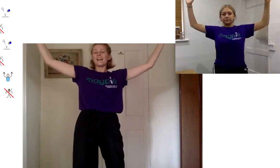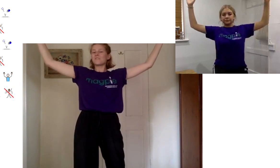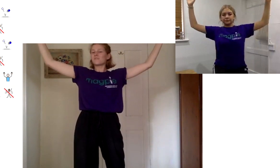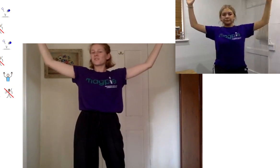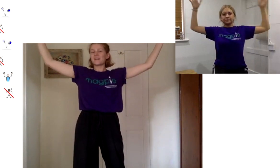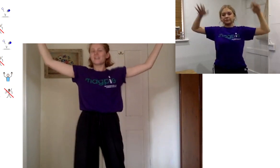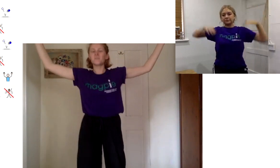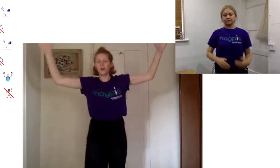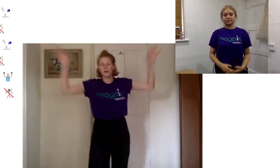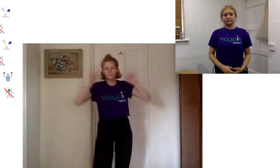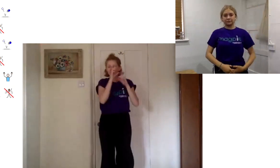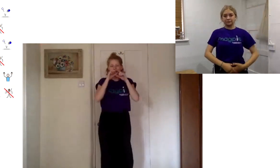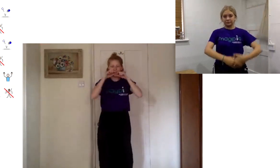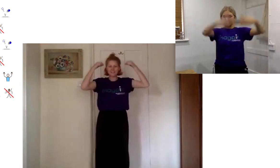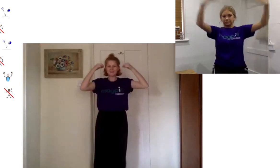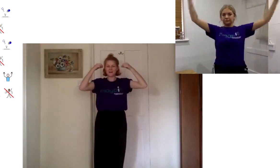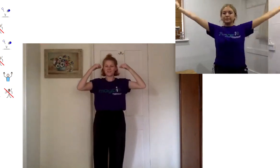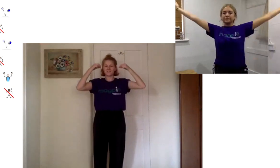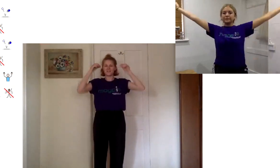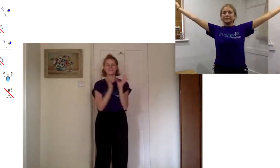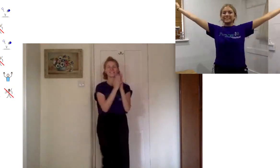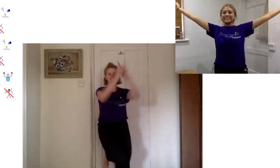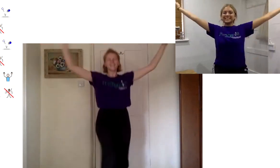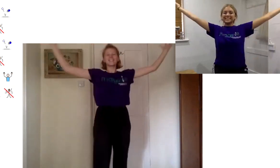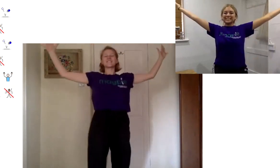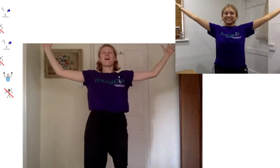and you've got to make sure you've got a big smile on your face because you're part